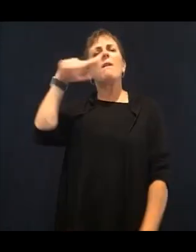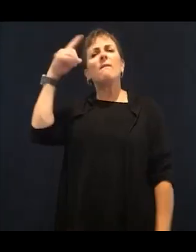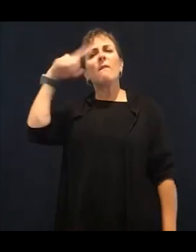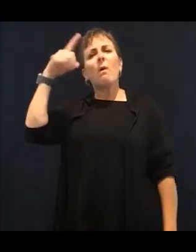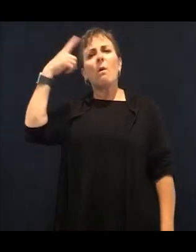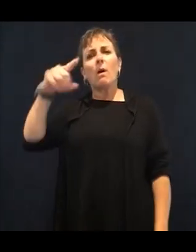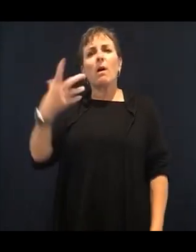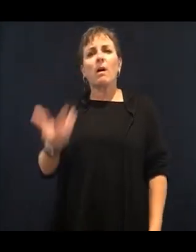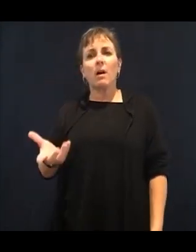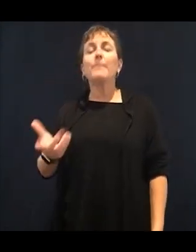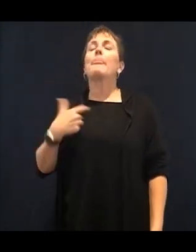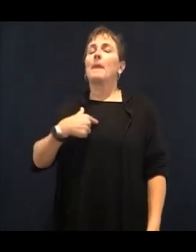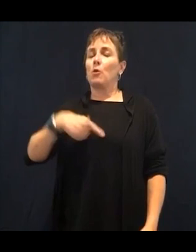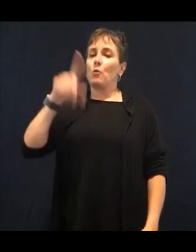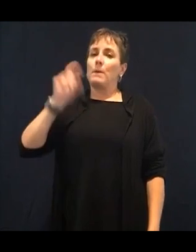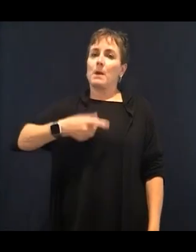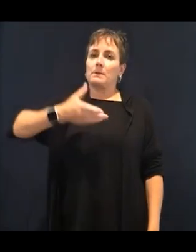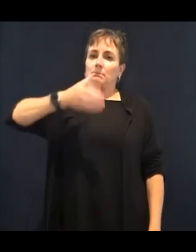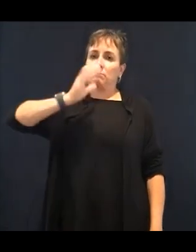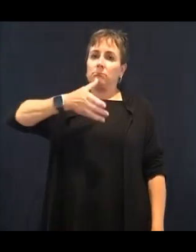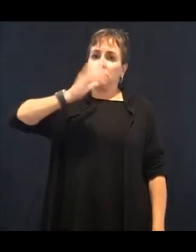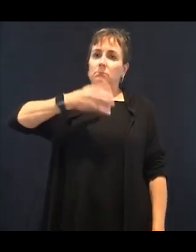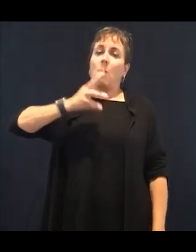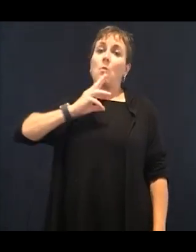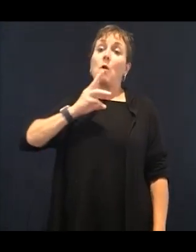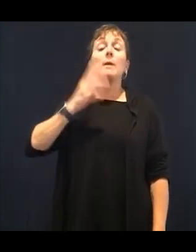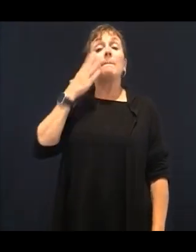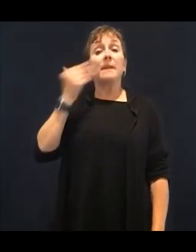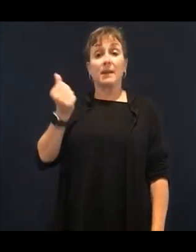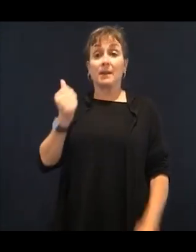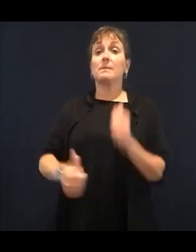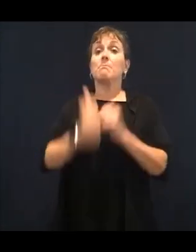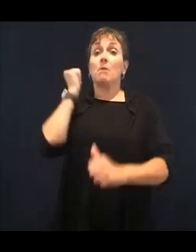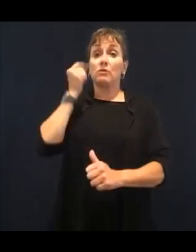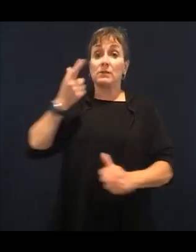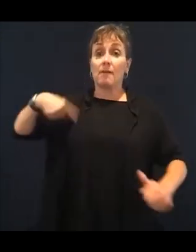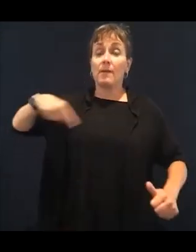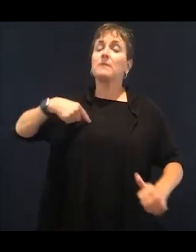and now the numbers are they say between 75 and 82%